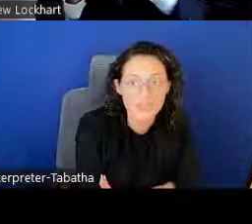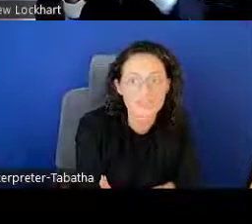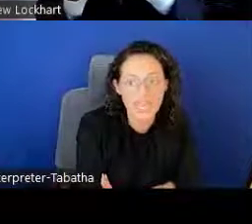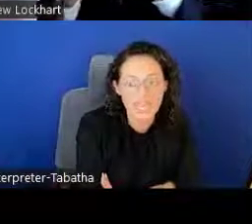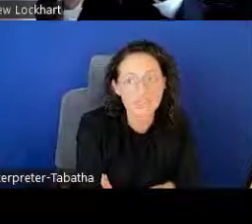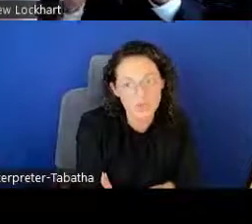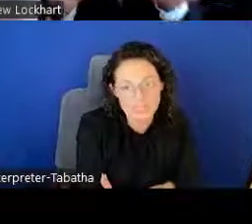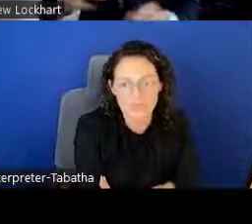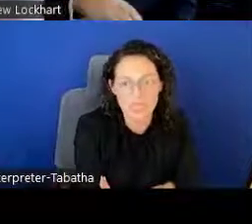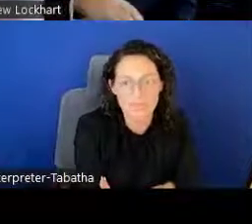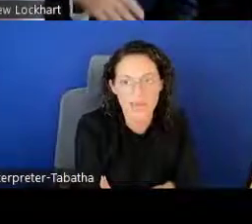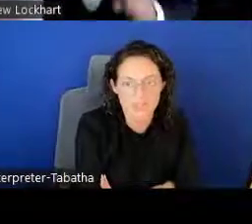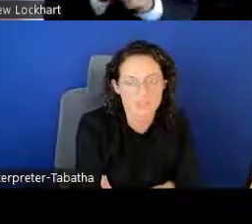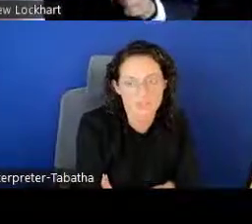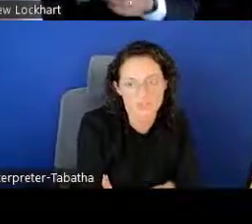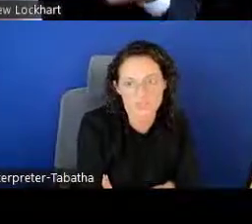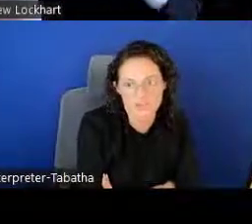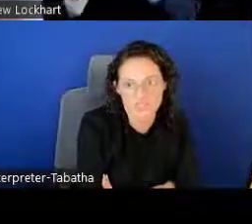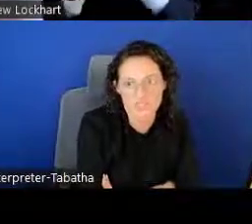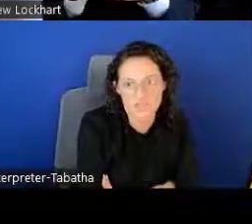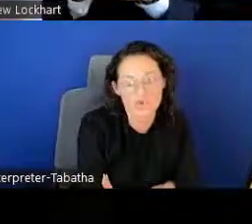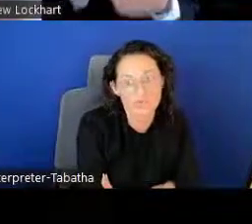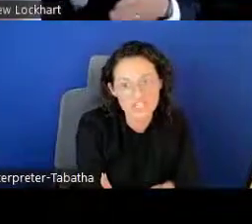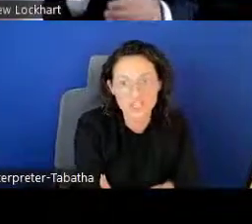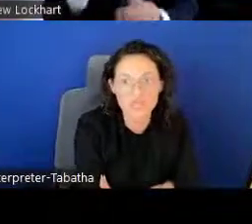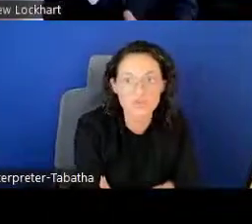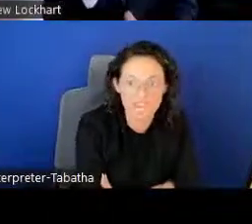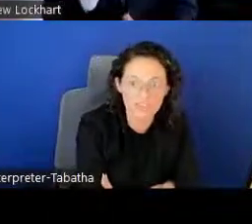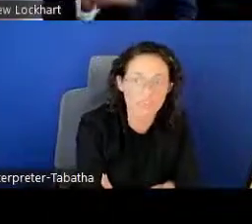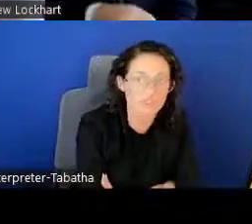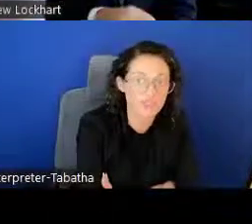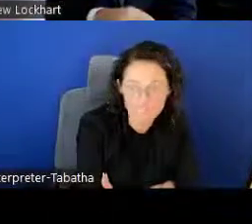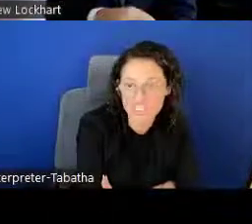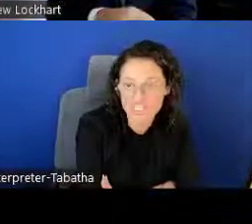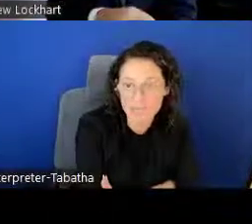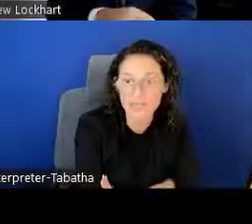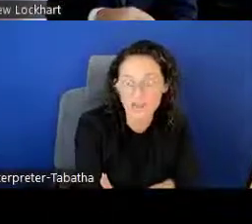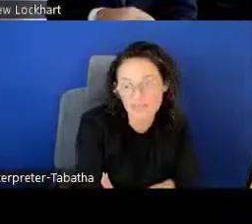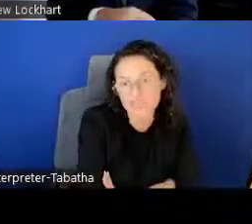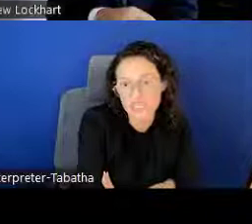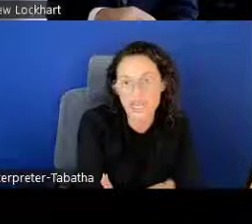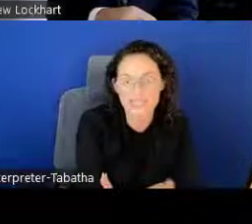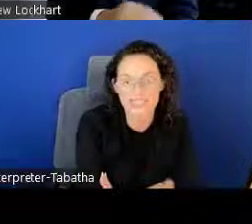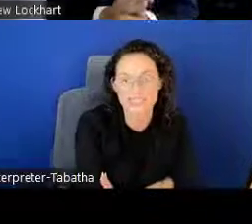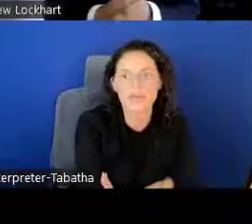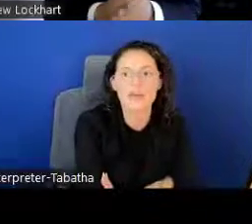that they do accept a master's level degree as well, so make sure that you check the mission statement of the IC